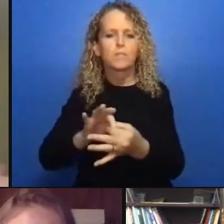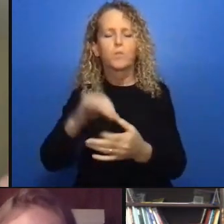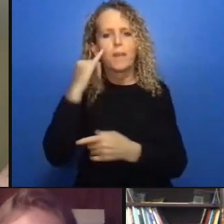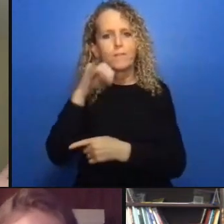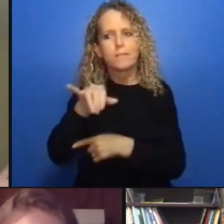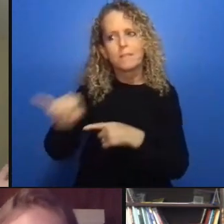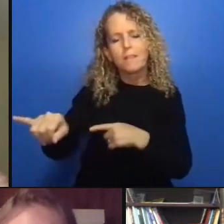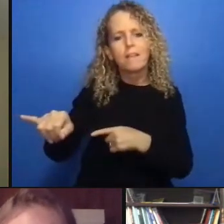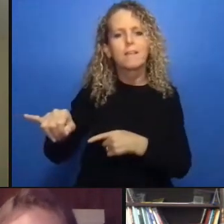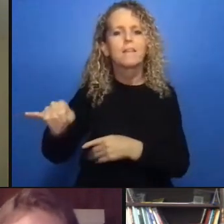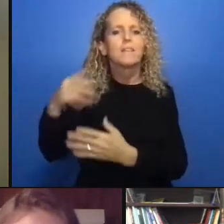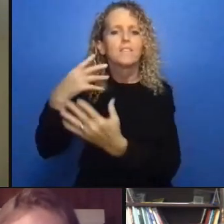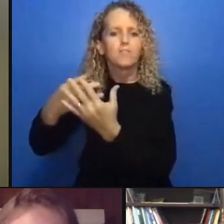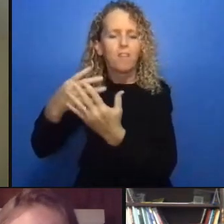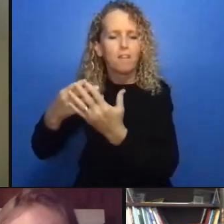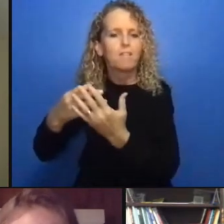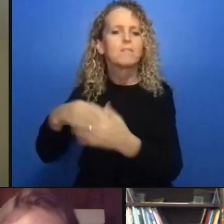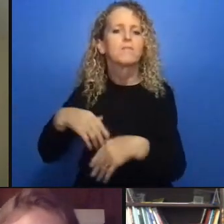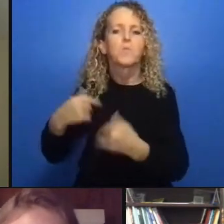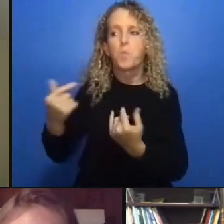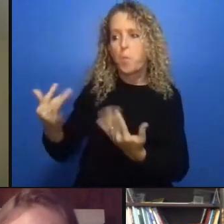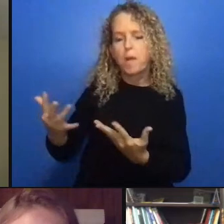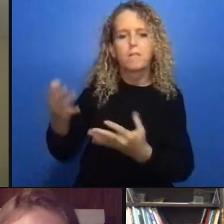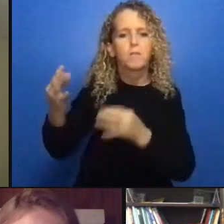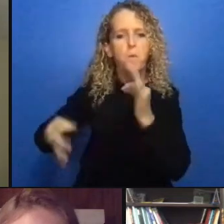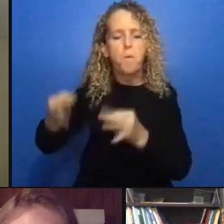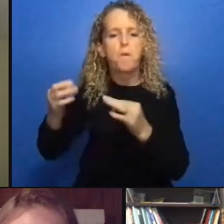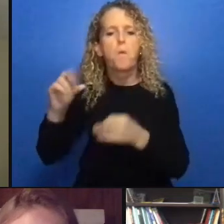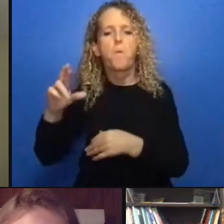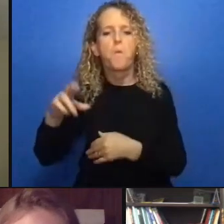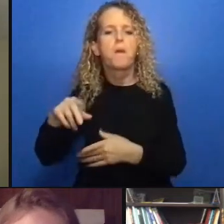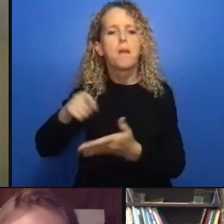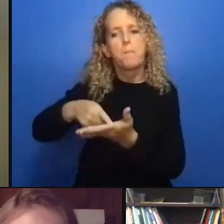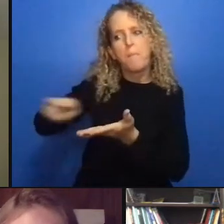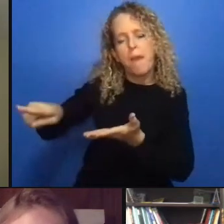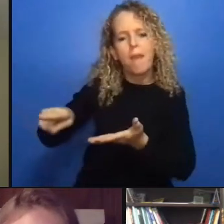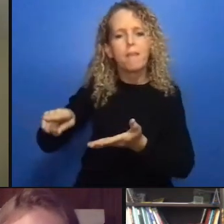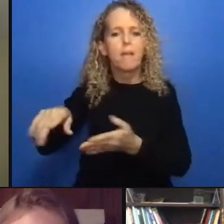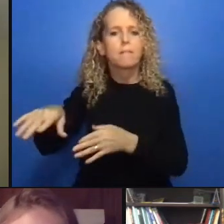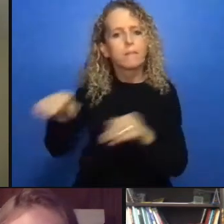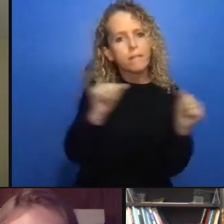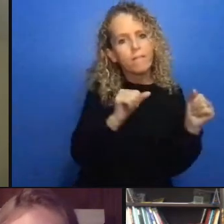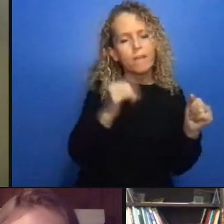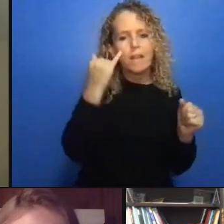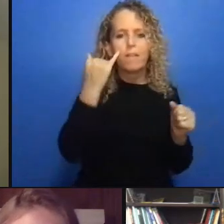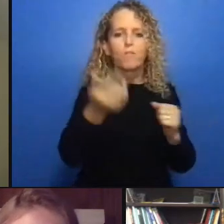the grassroots politics of resistance to policing and incarceration and the fundamental thing that